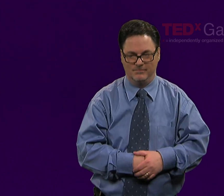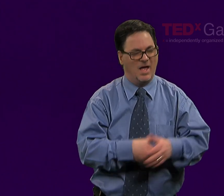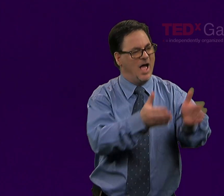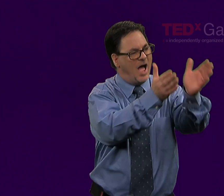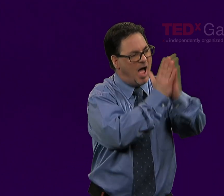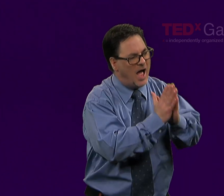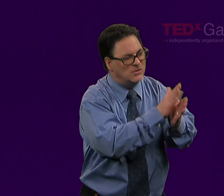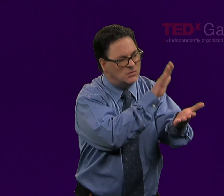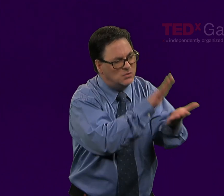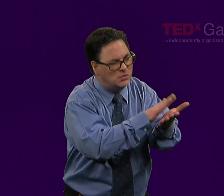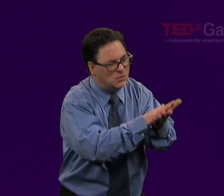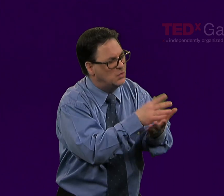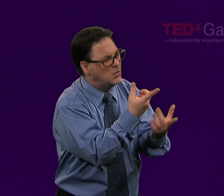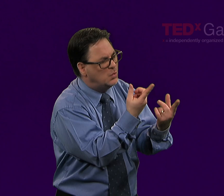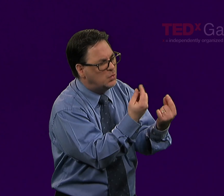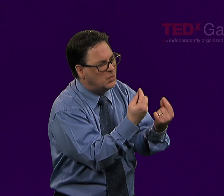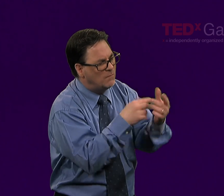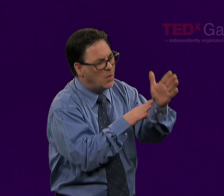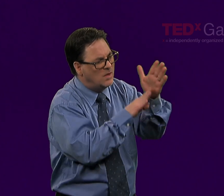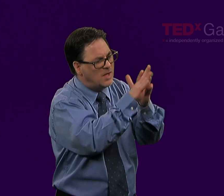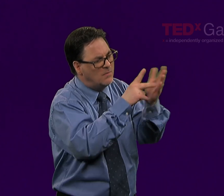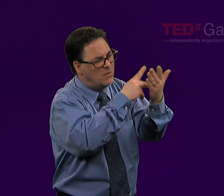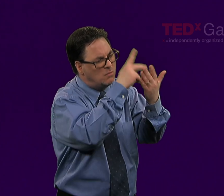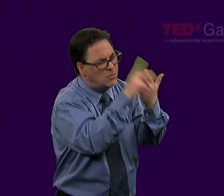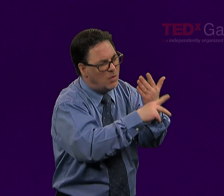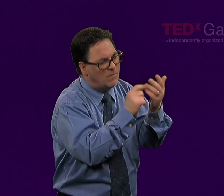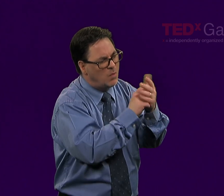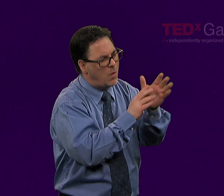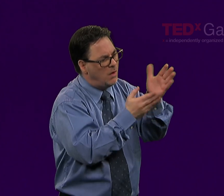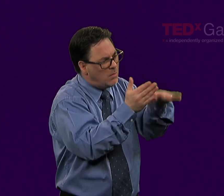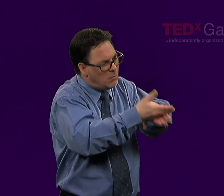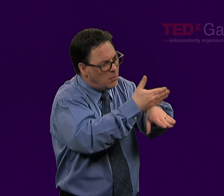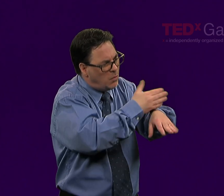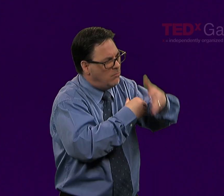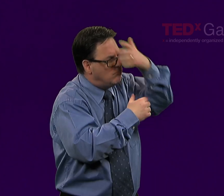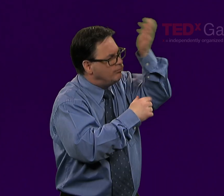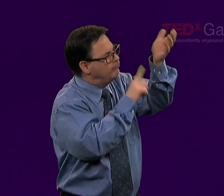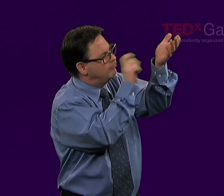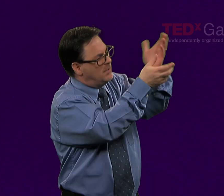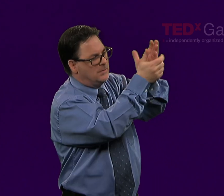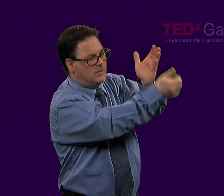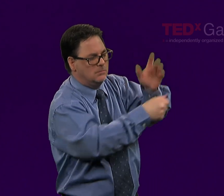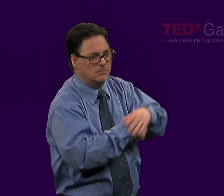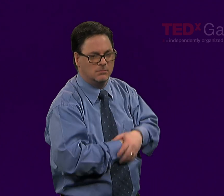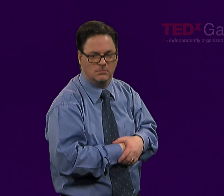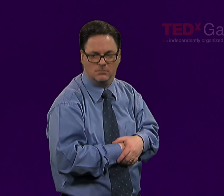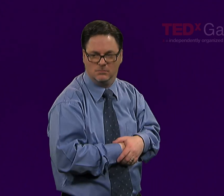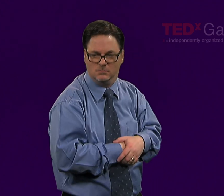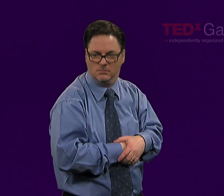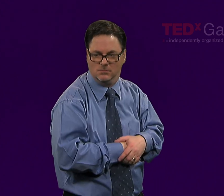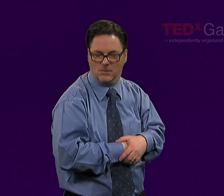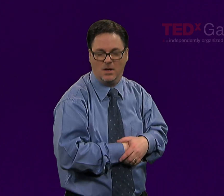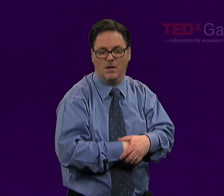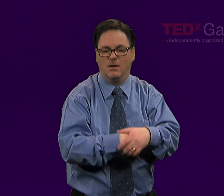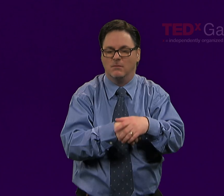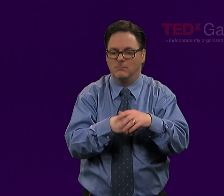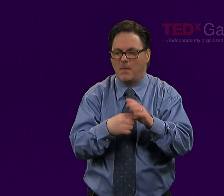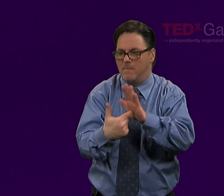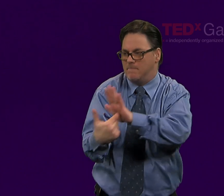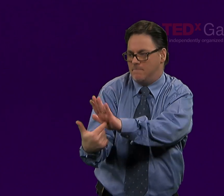At school, if we're developing programs to improve these metacognitive skills, that asks the questions, that begins to teach them how to ask.